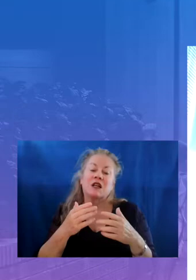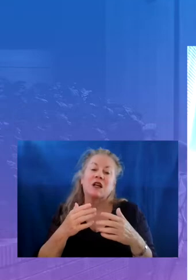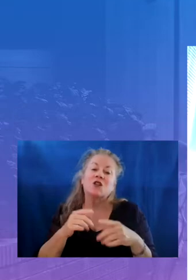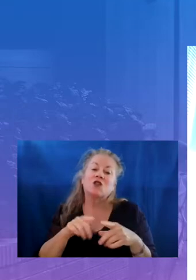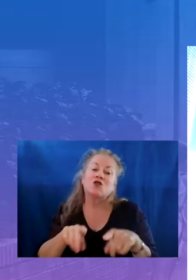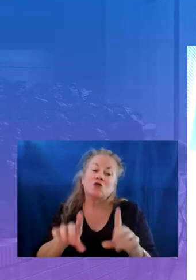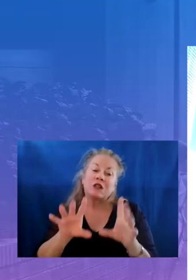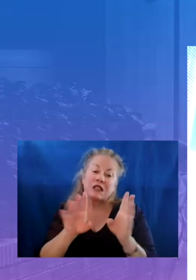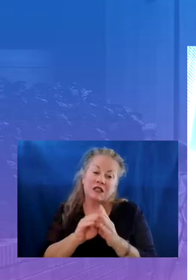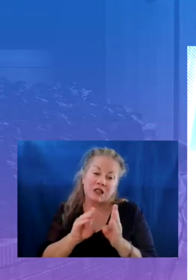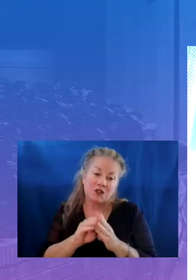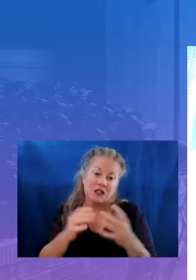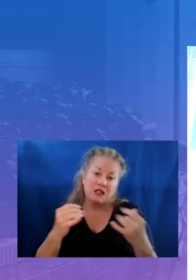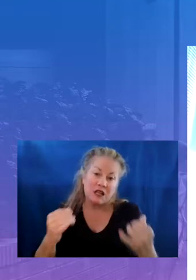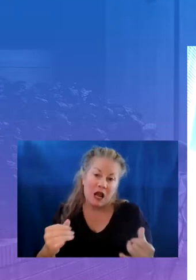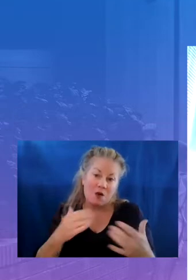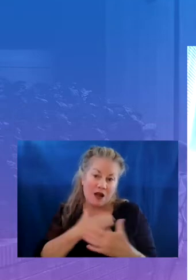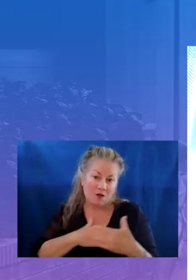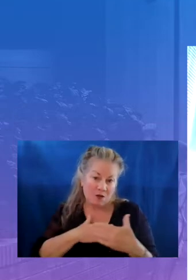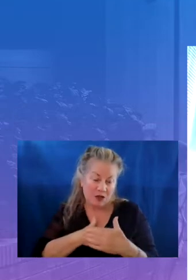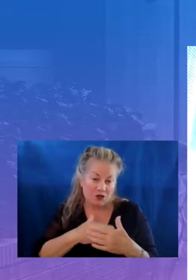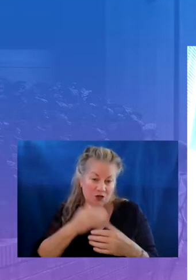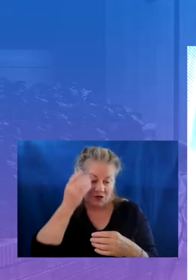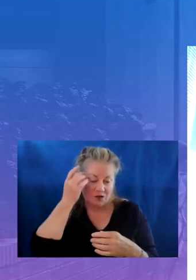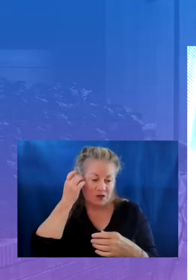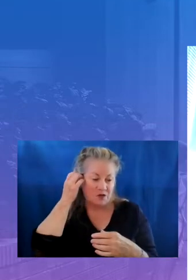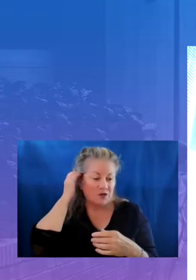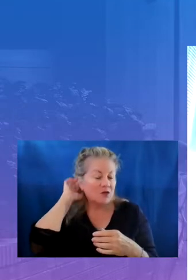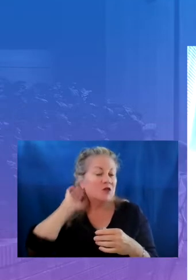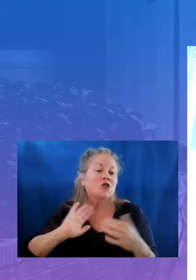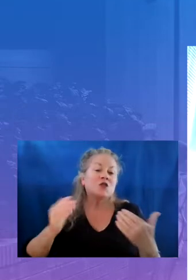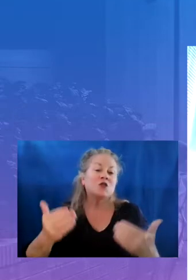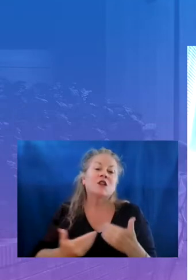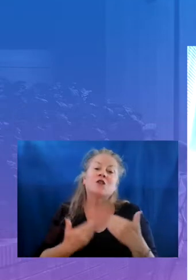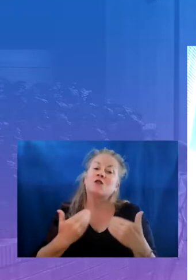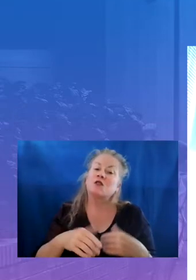now have the pleasure of introducing our great presenters monica gant and kathy kelly from the